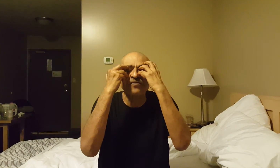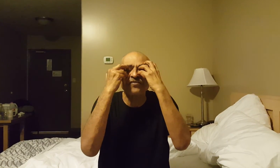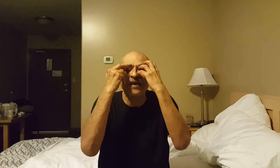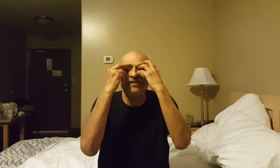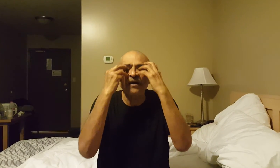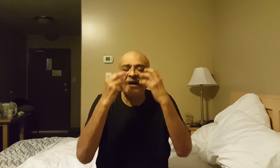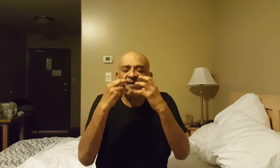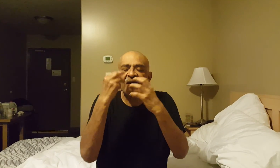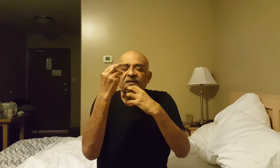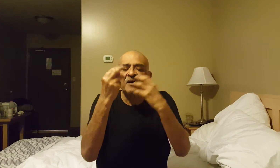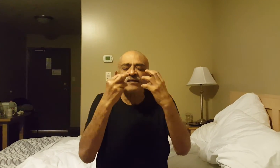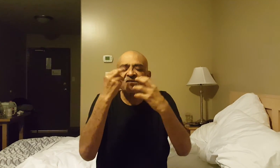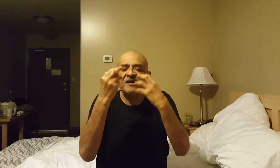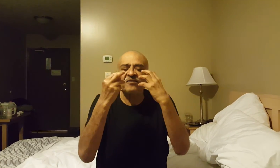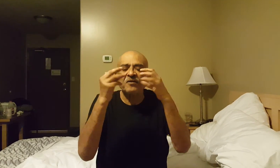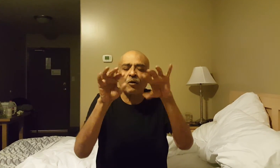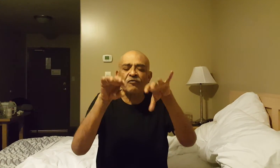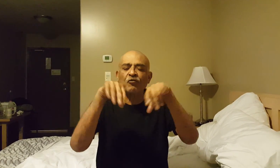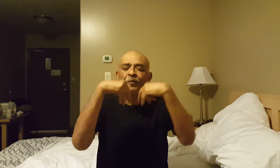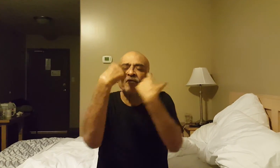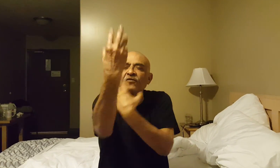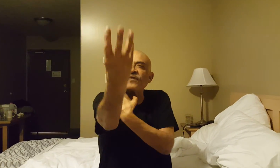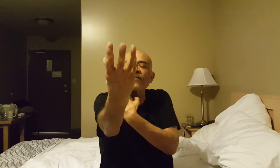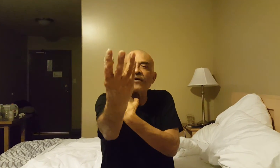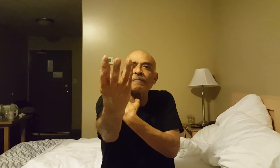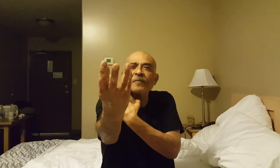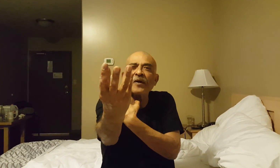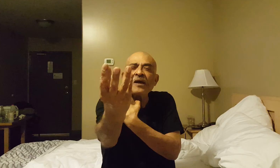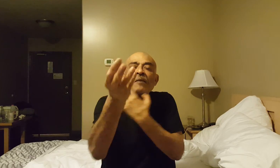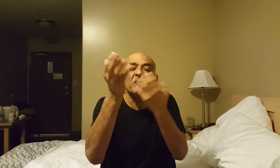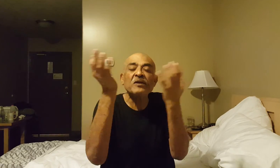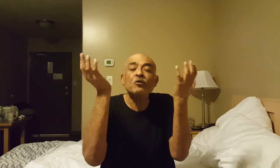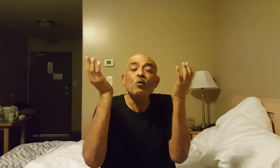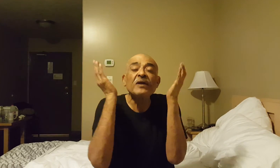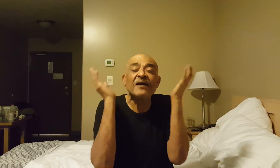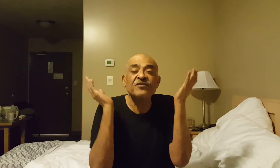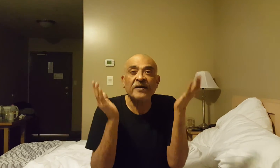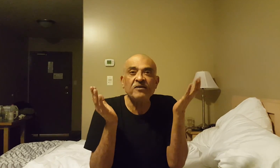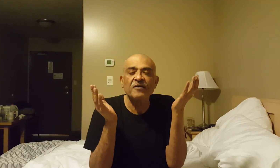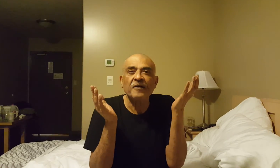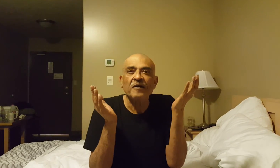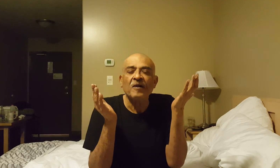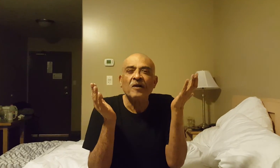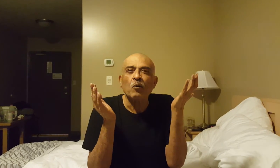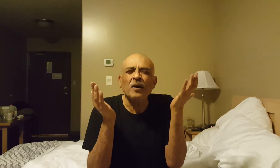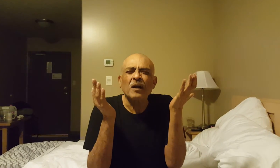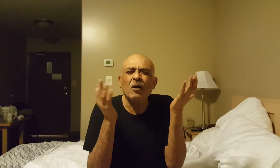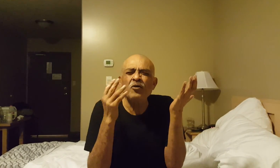of sight, and that sight also produced the other. Right? But when you don't have sight, how do